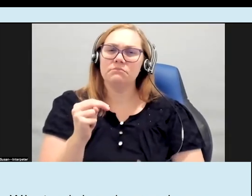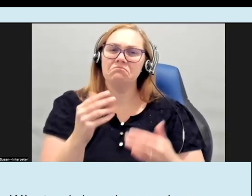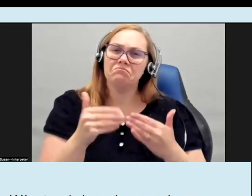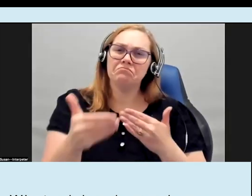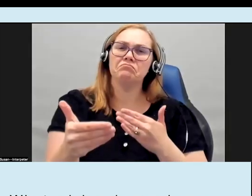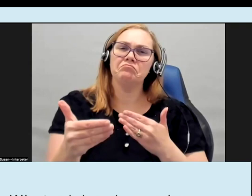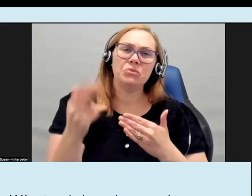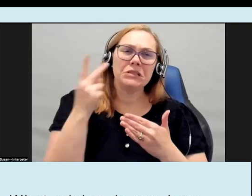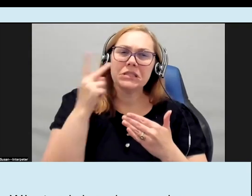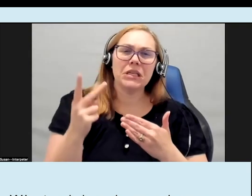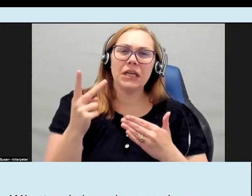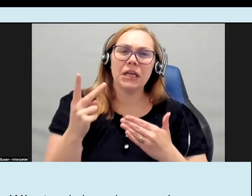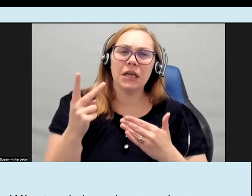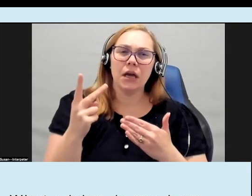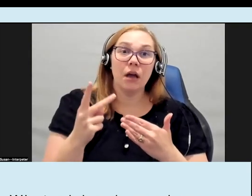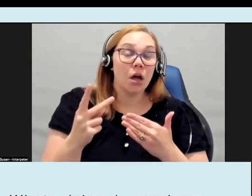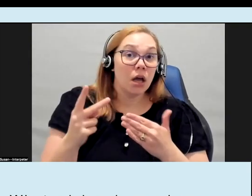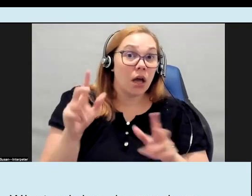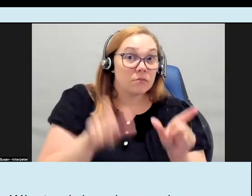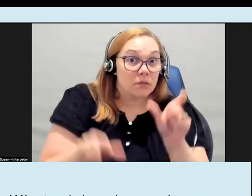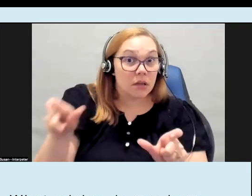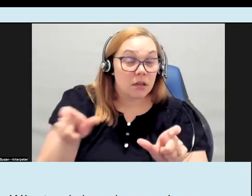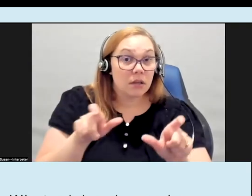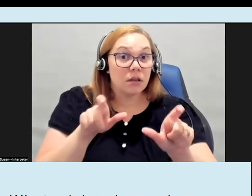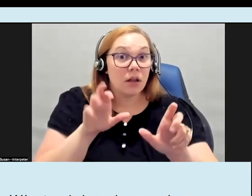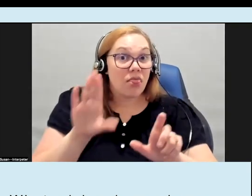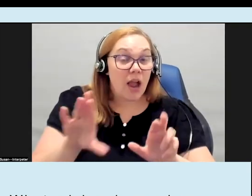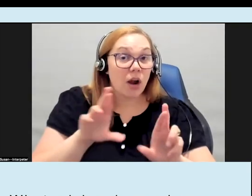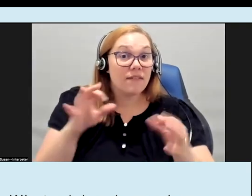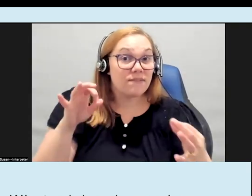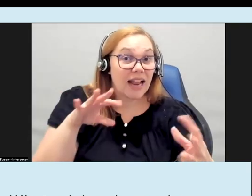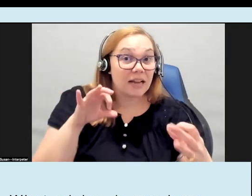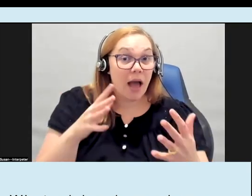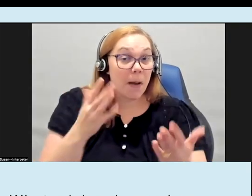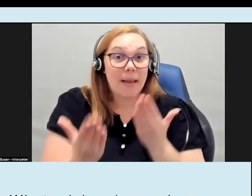you know how did the audience react to that what would they need diff that's different in a another